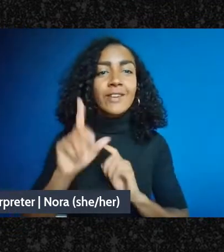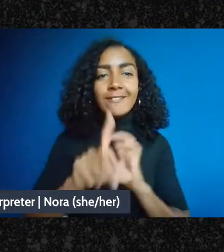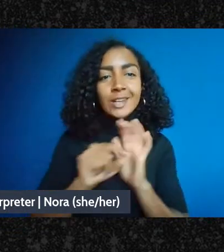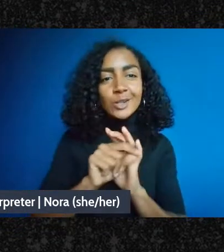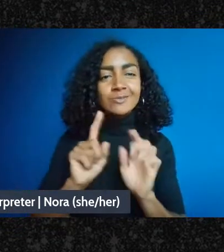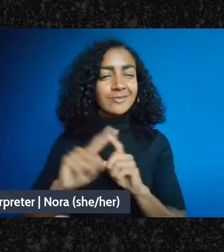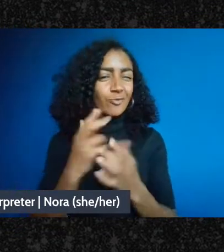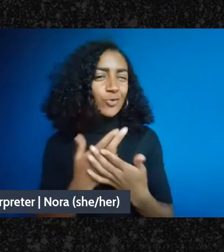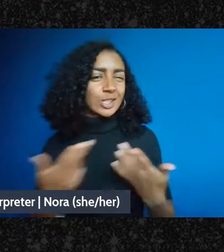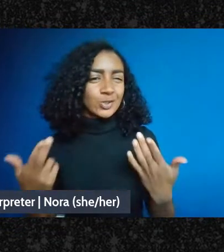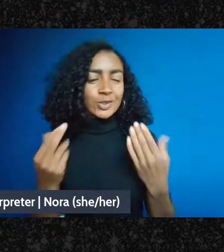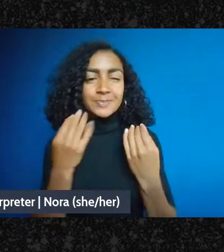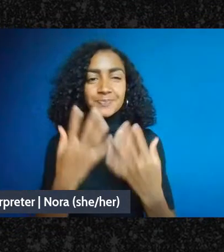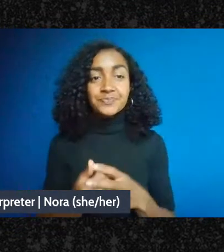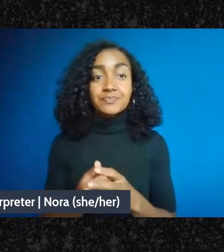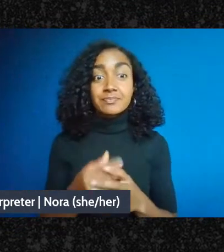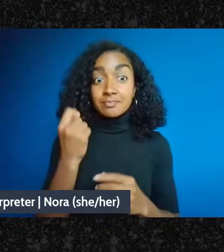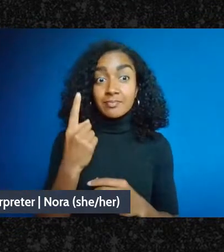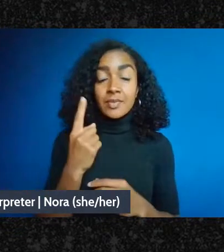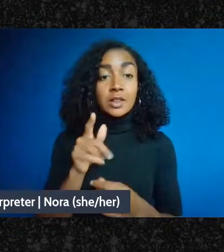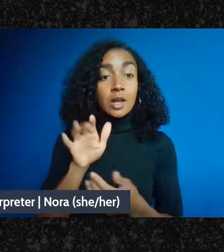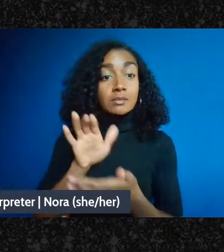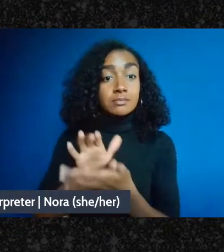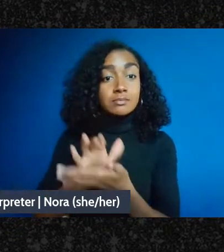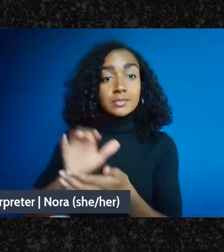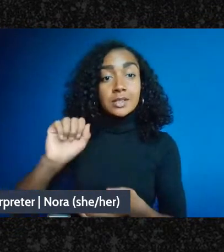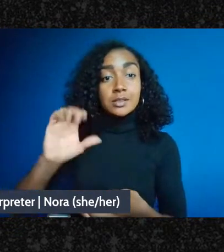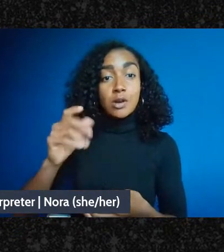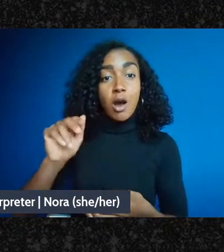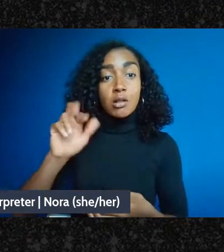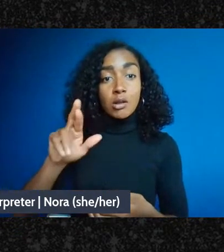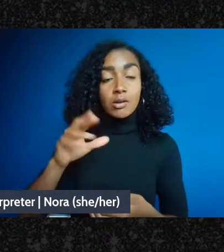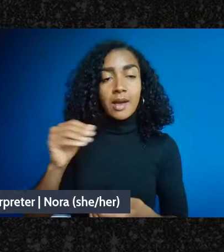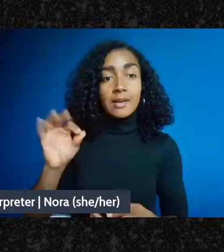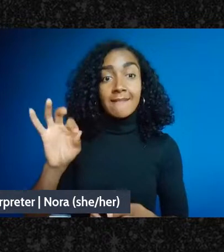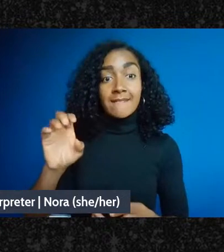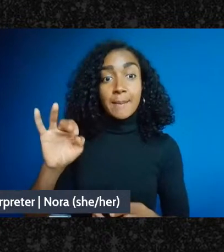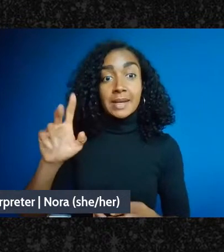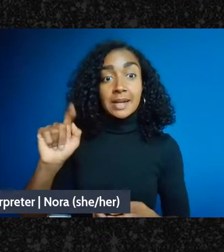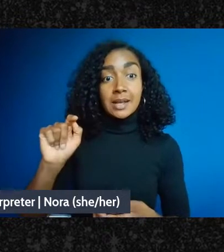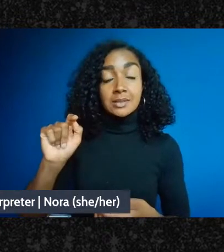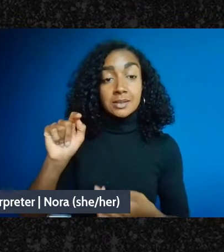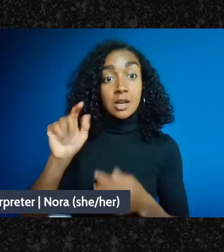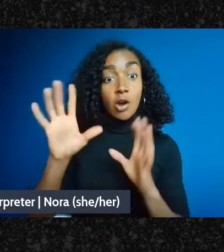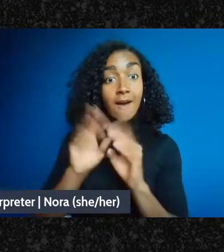that the Scholar and the Feminist Conference on Art and Political Imagination is upcoming